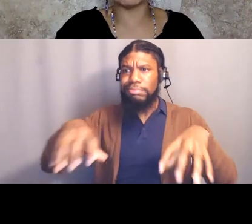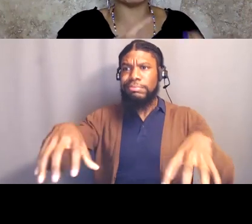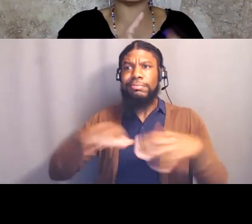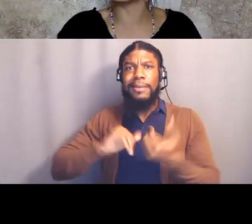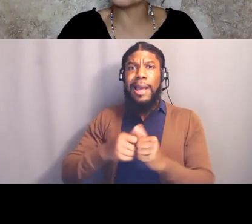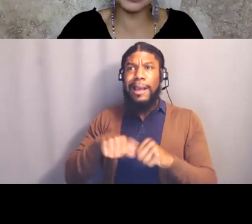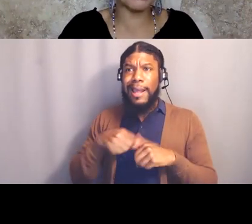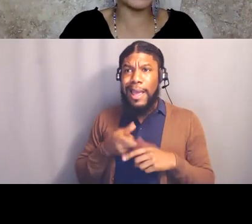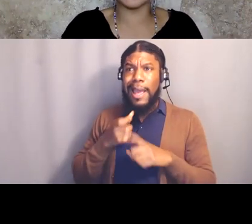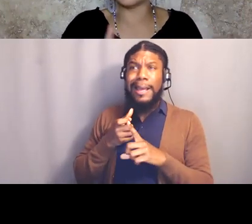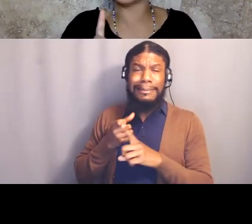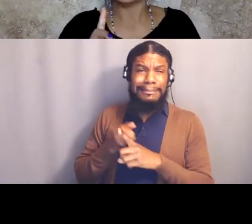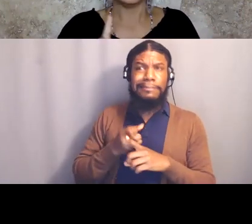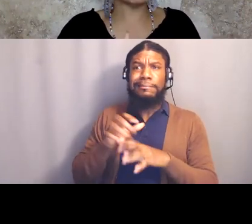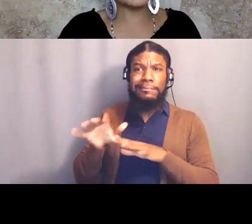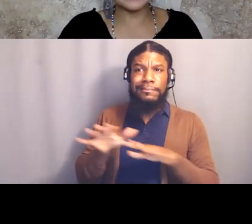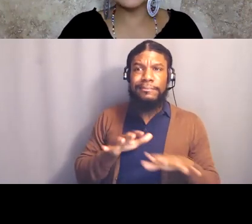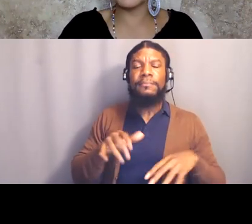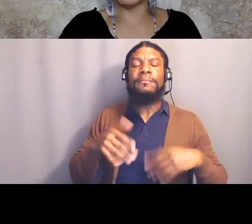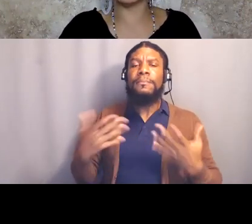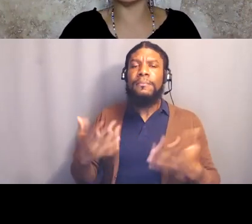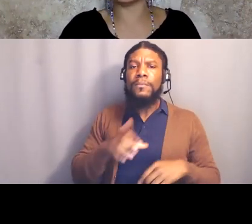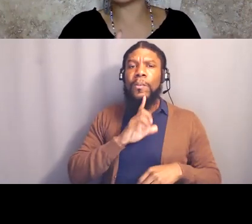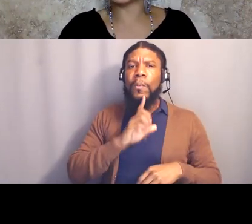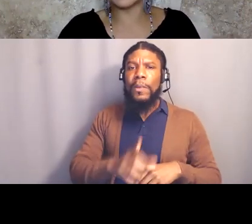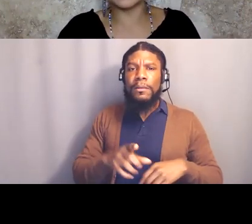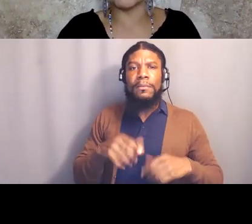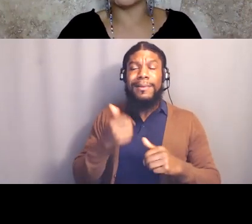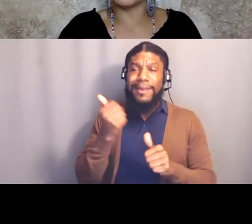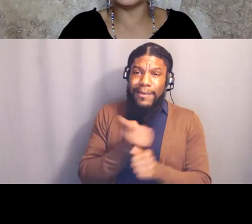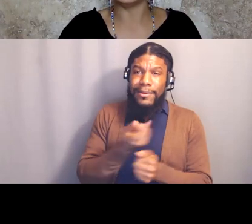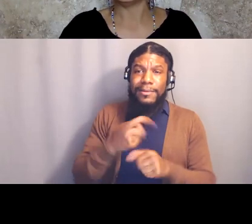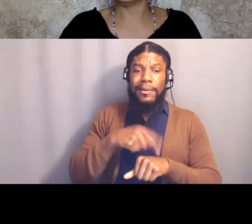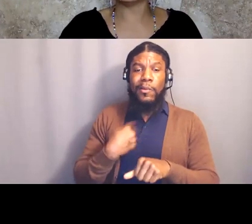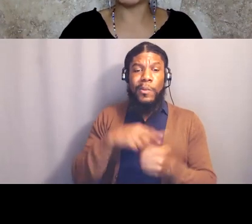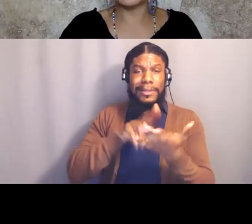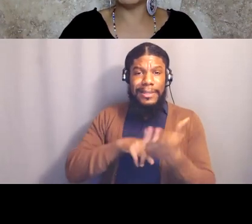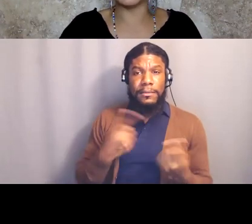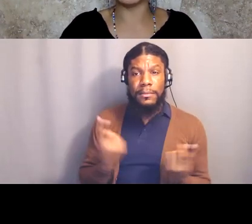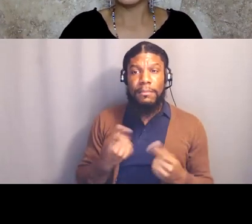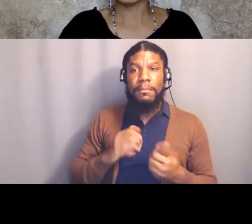every petition that we signed, every dollar that we donate, every time our feet hit the pavement,